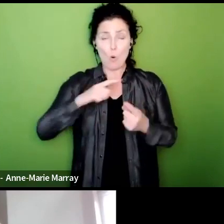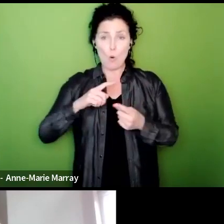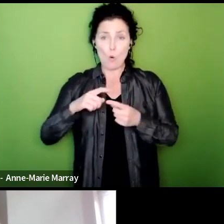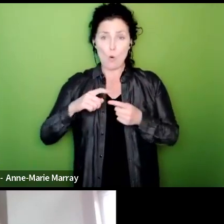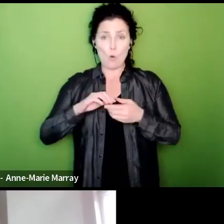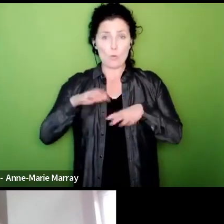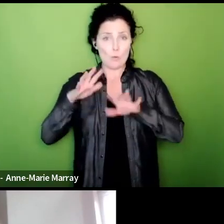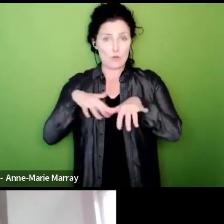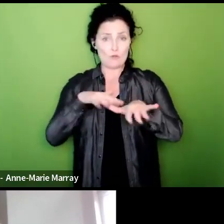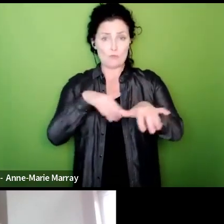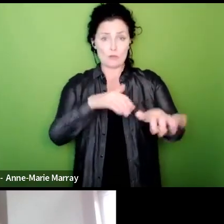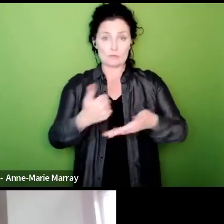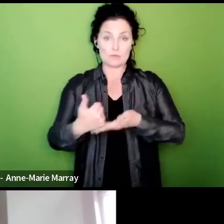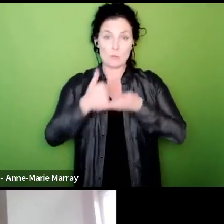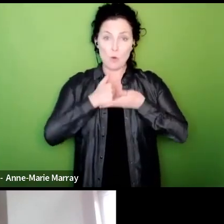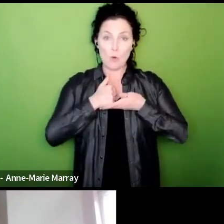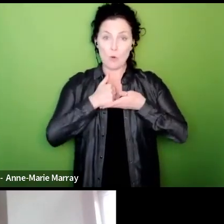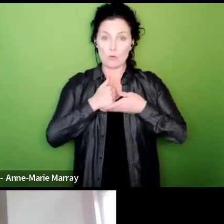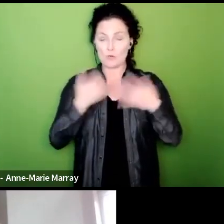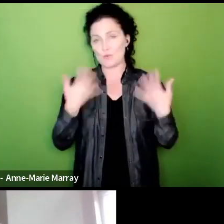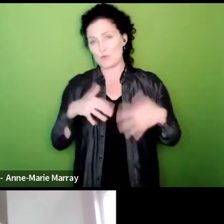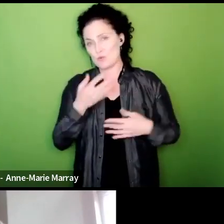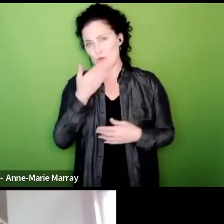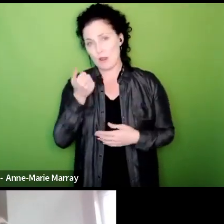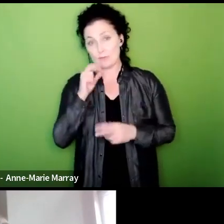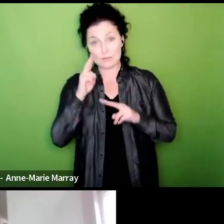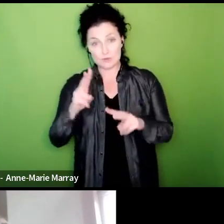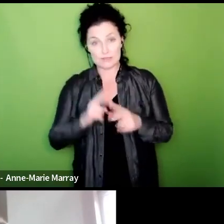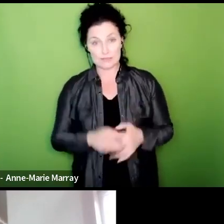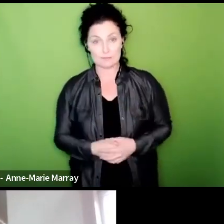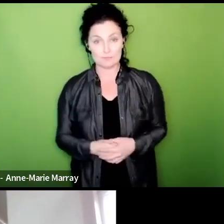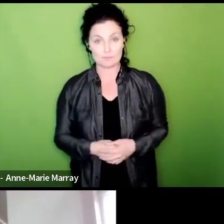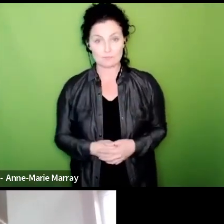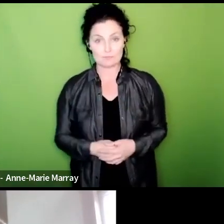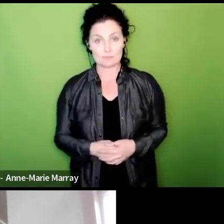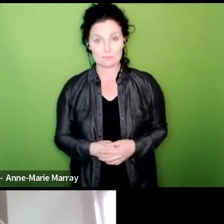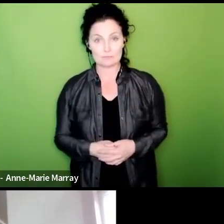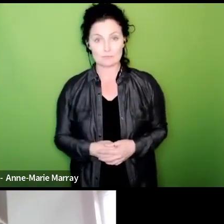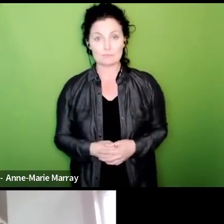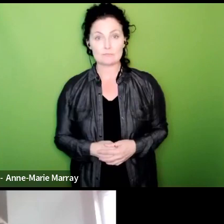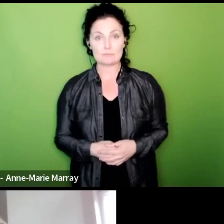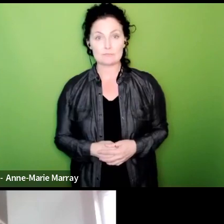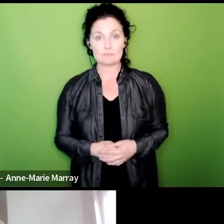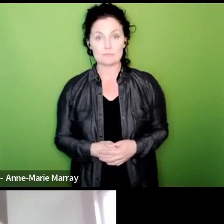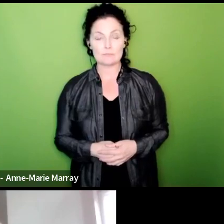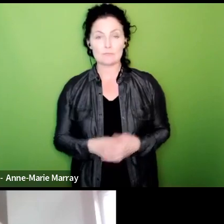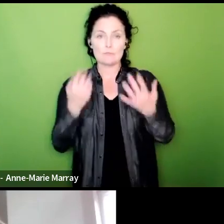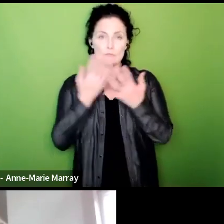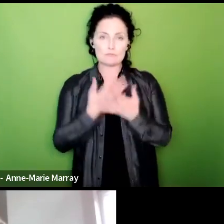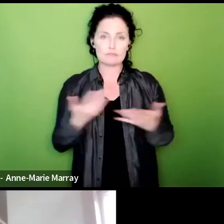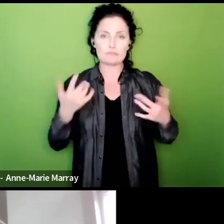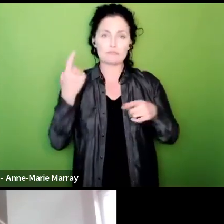it's really you know heart warming to see all of that okay um lots of comments from reps wanted to